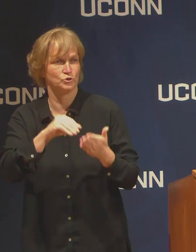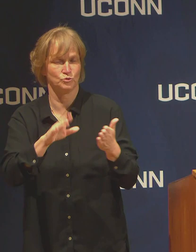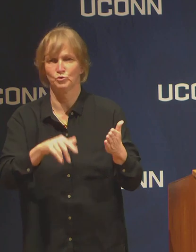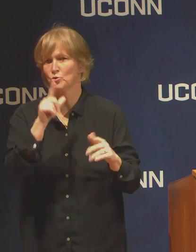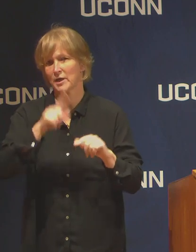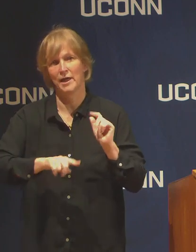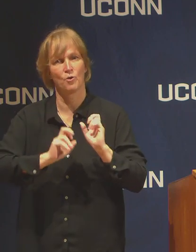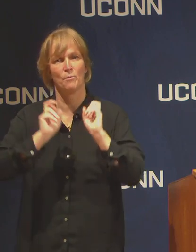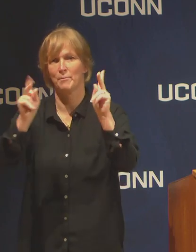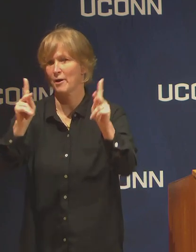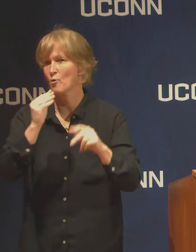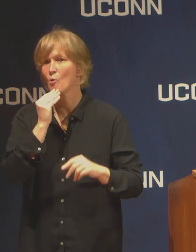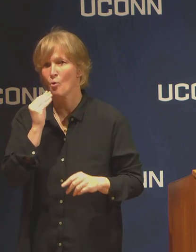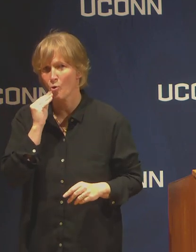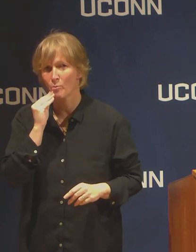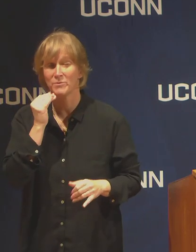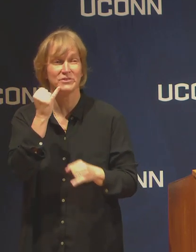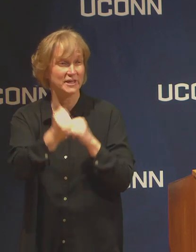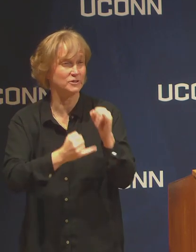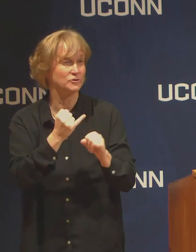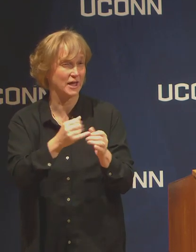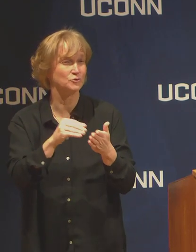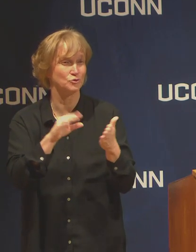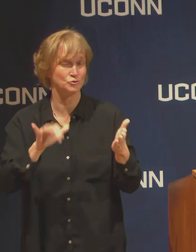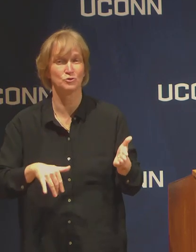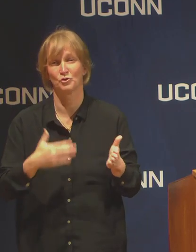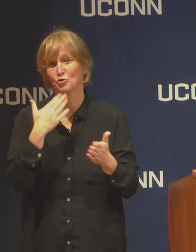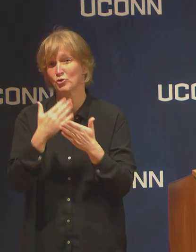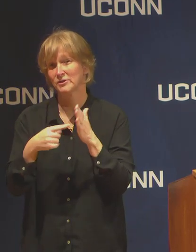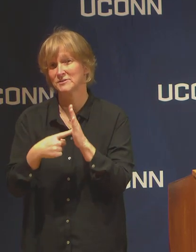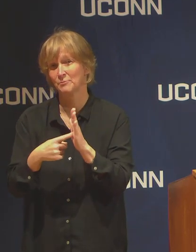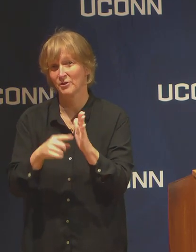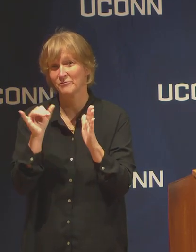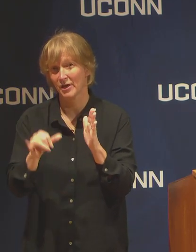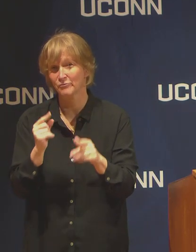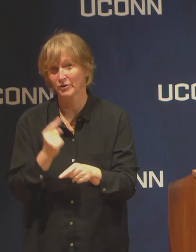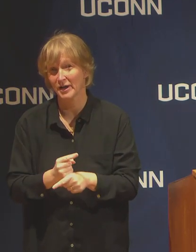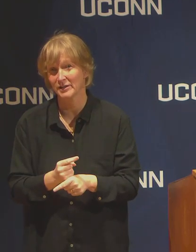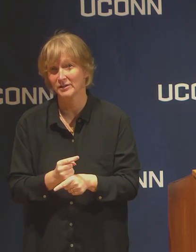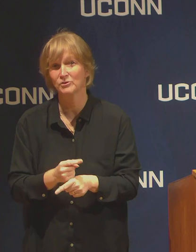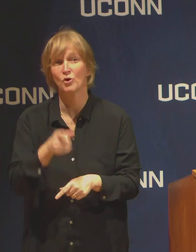one of the biggest examples of that. And so of course for international students who